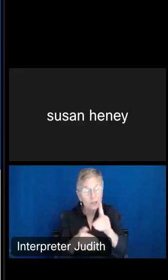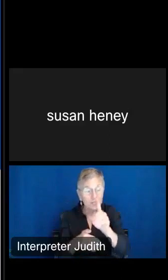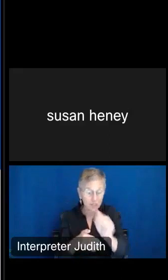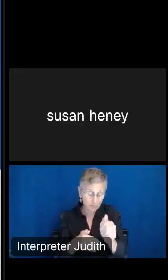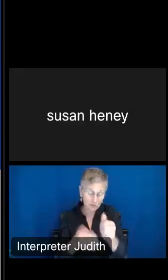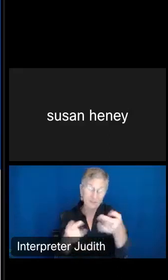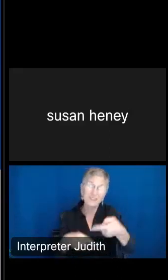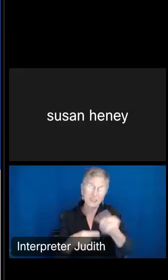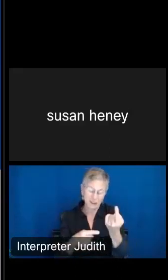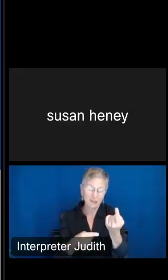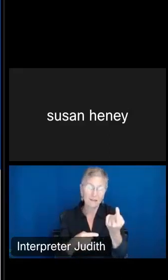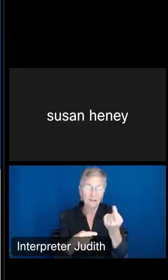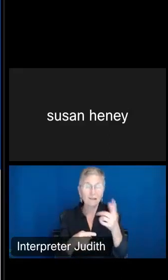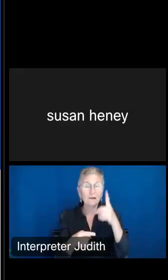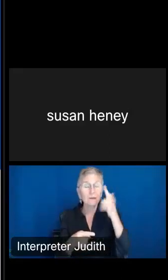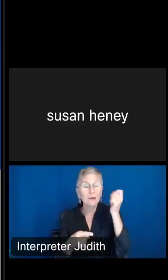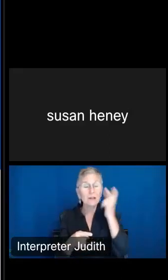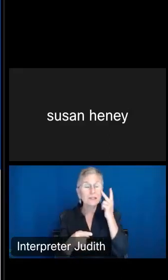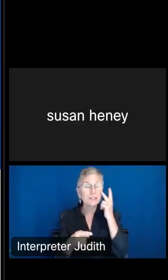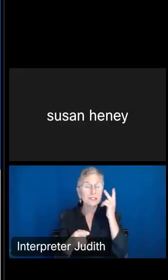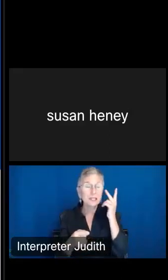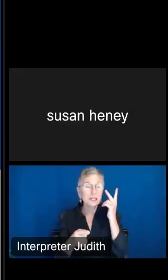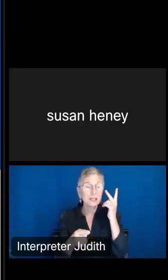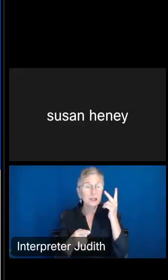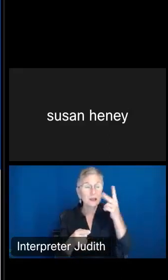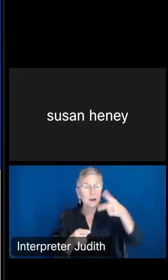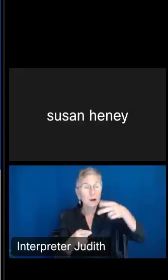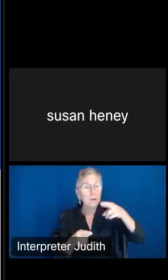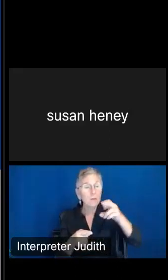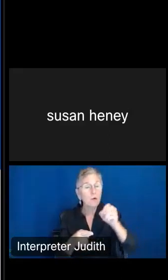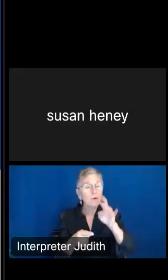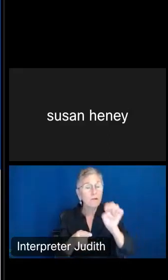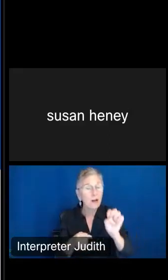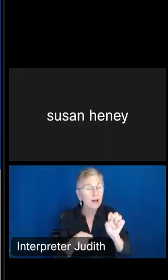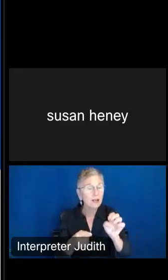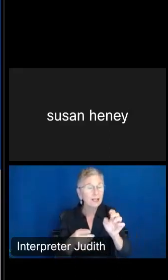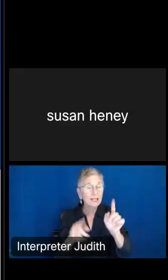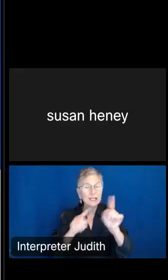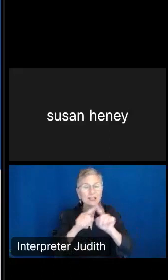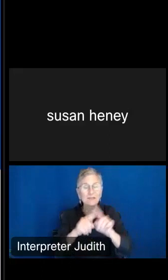presentation, but you can see data profiles, you can see detailed data tables, maps, and